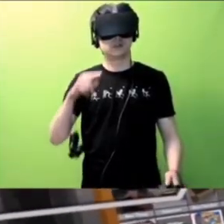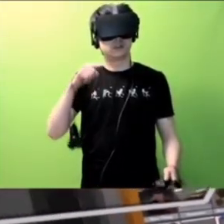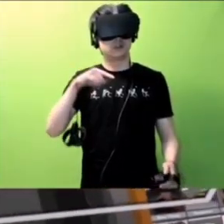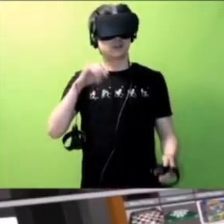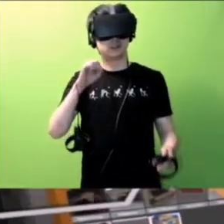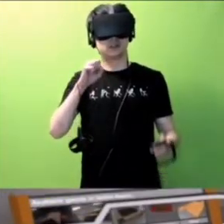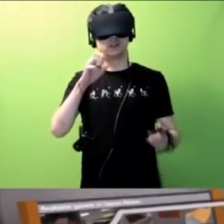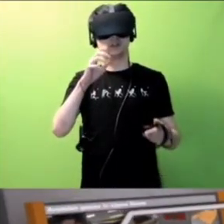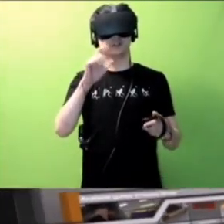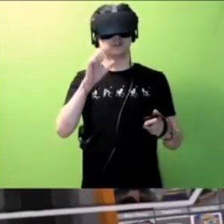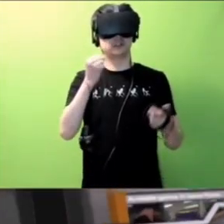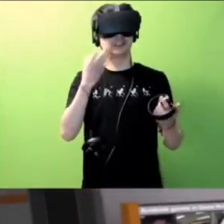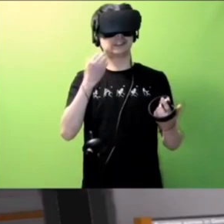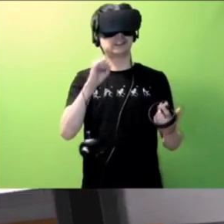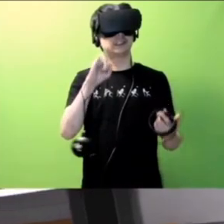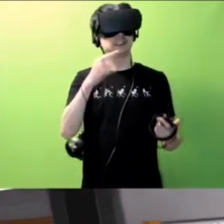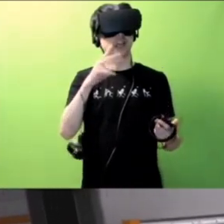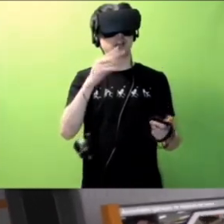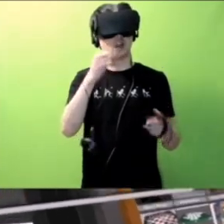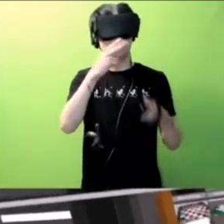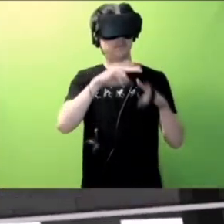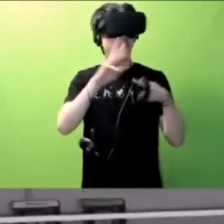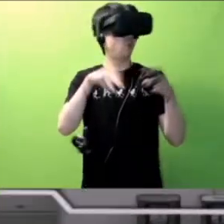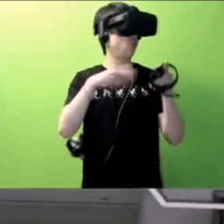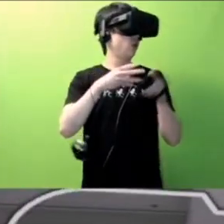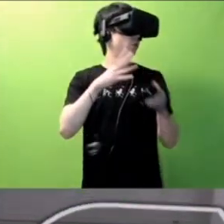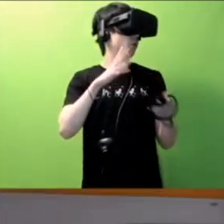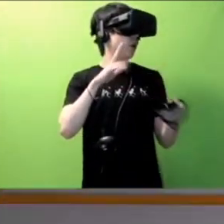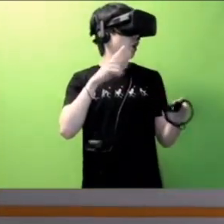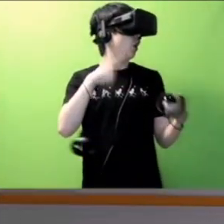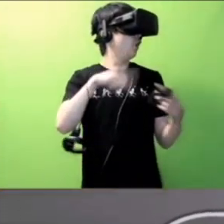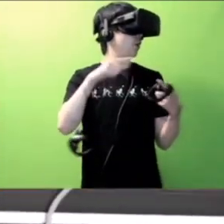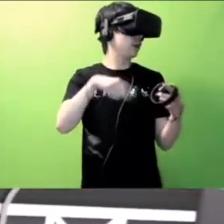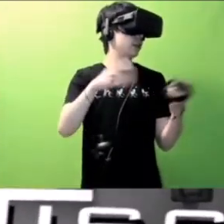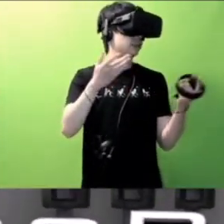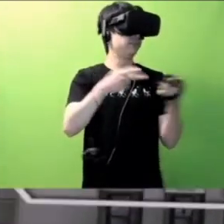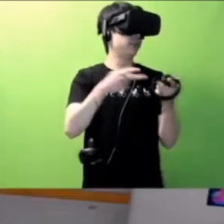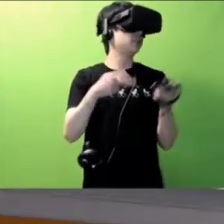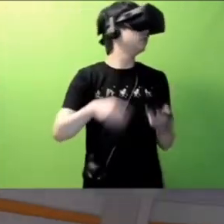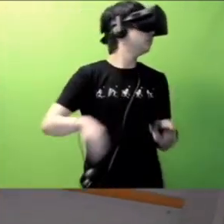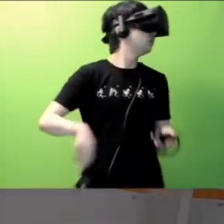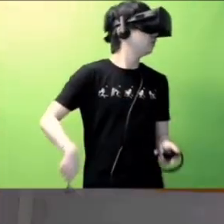This is the Sign & Fun World. Let's walk around